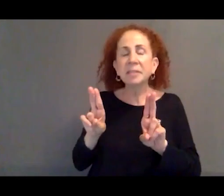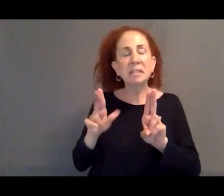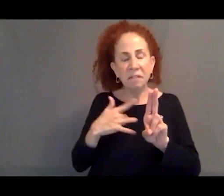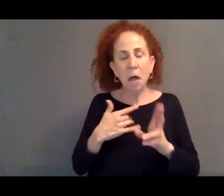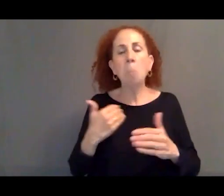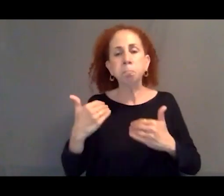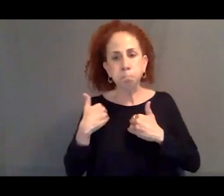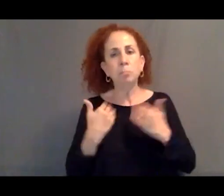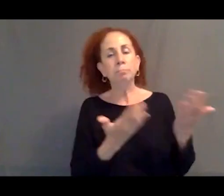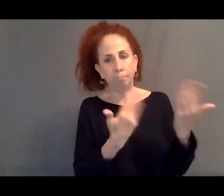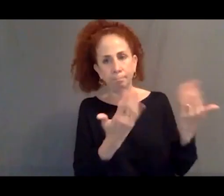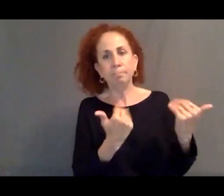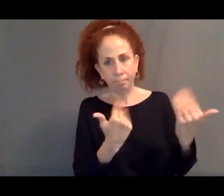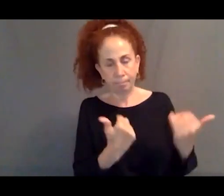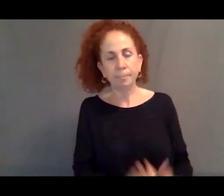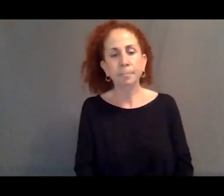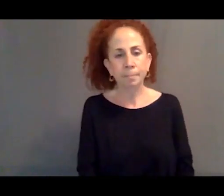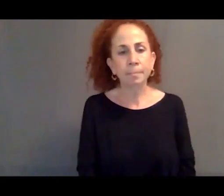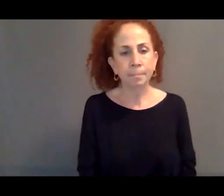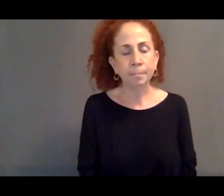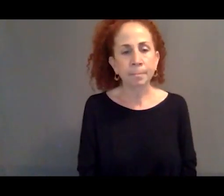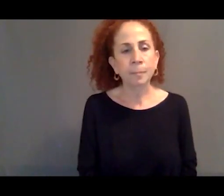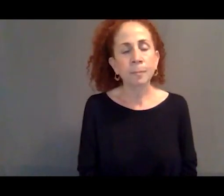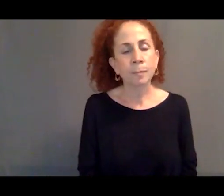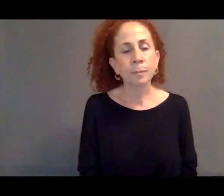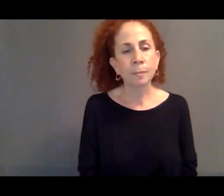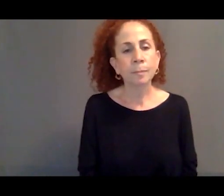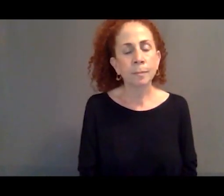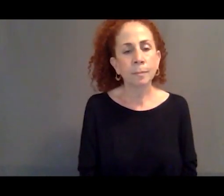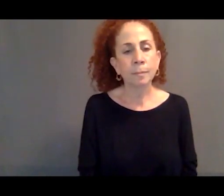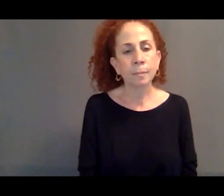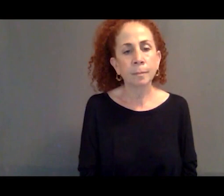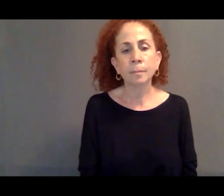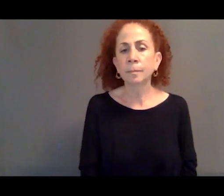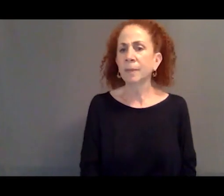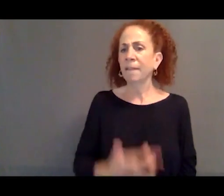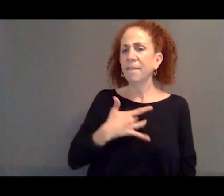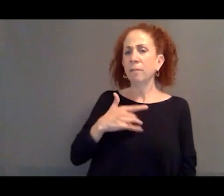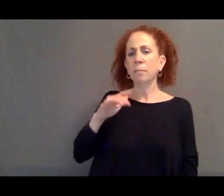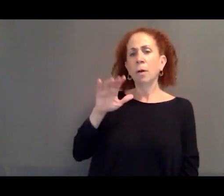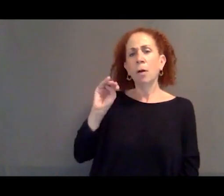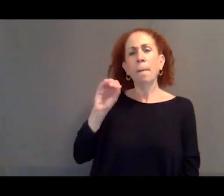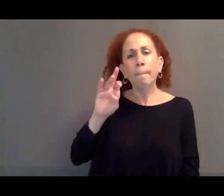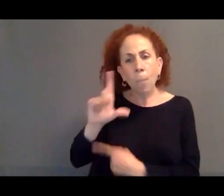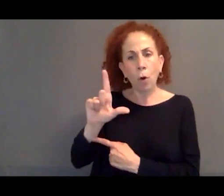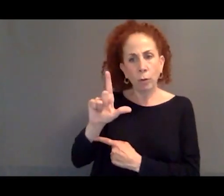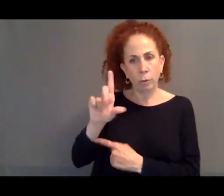for asylum. And so it is, again, in moral terms, a moral duty.